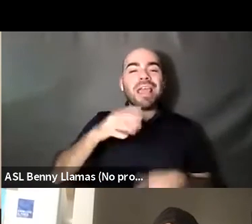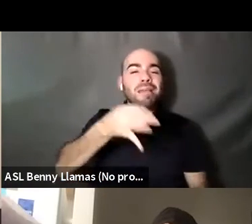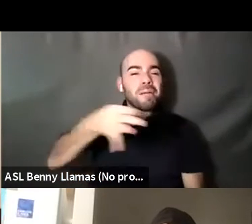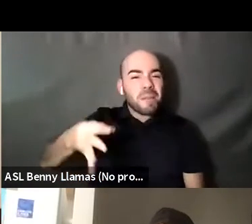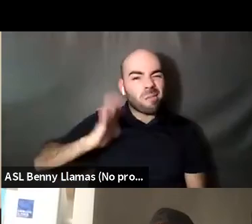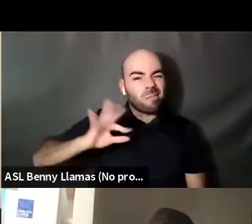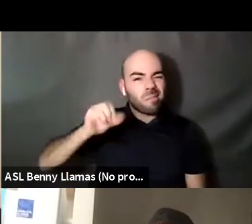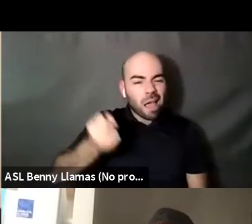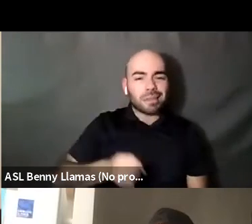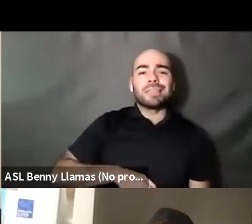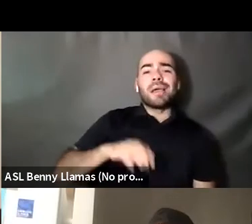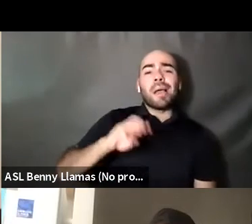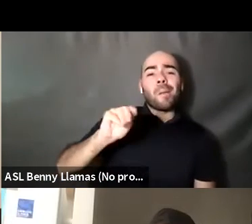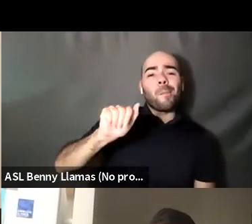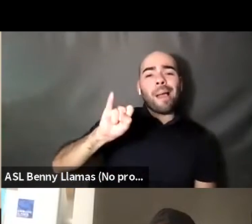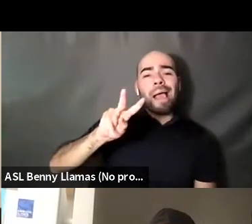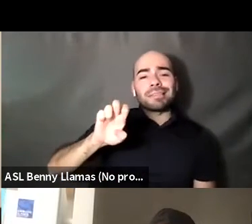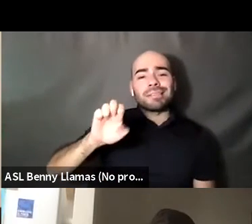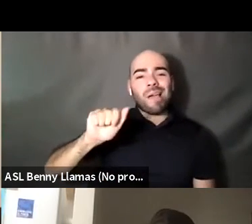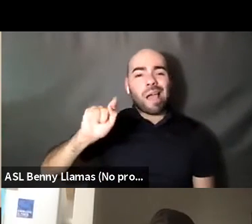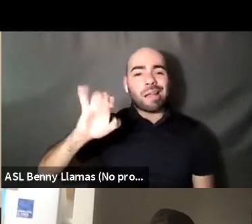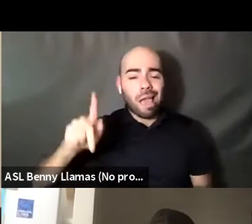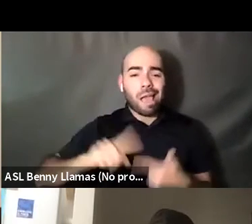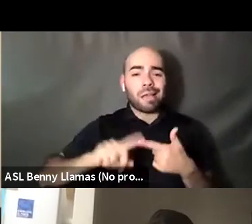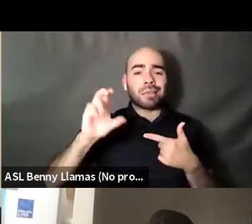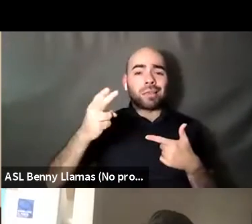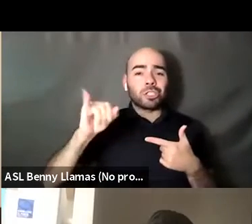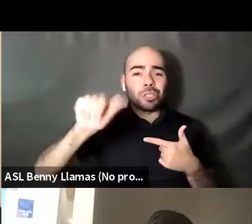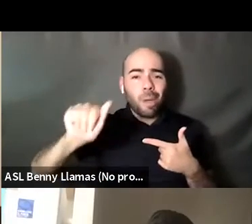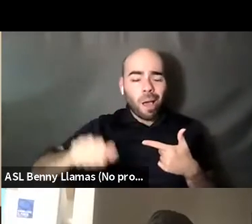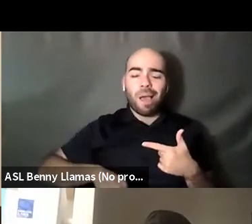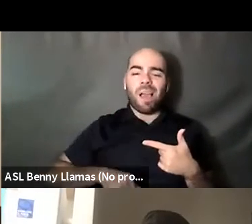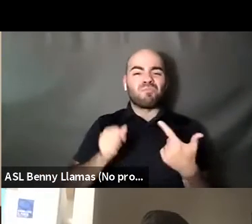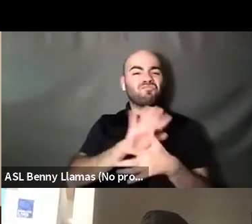Kenyon Farrow (he/him/his): Massive Attack leg that kind of moment. Kenyon Farrow (he/him/his): brought to us face to face.